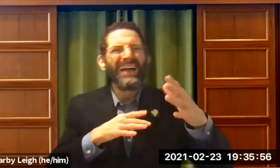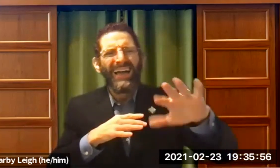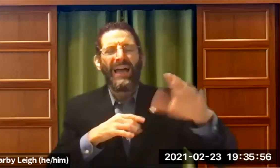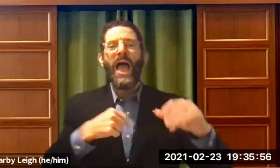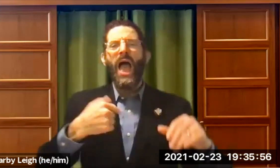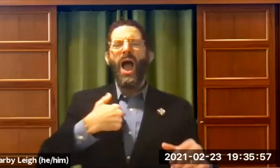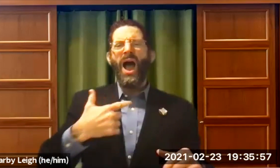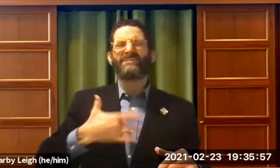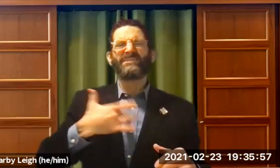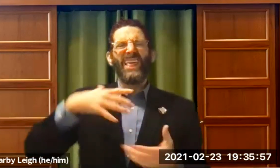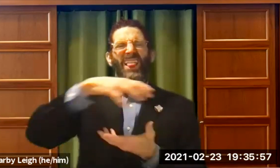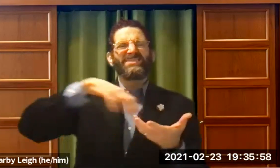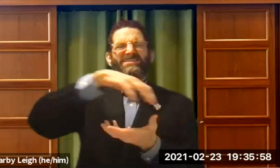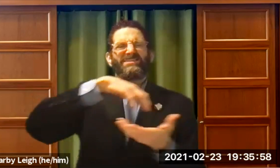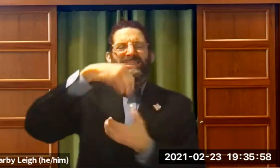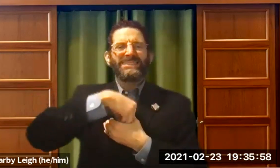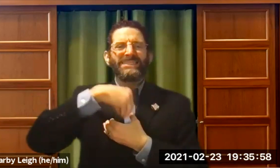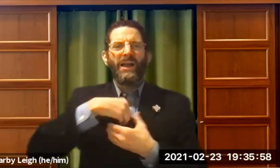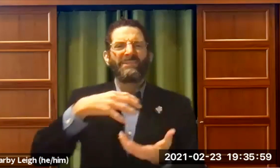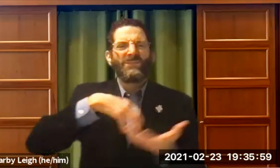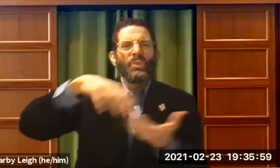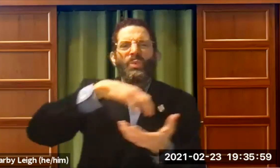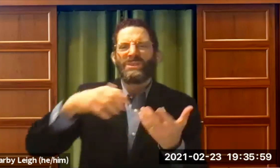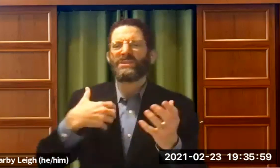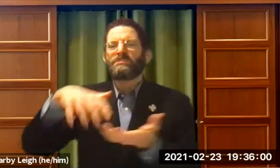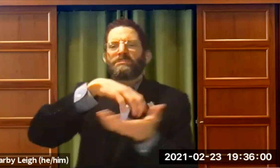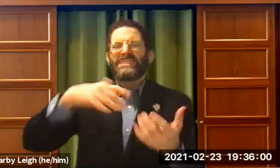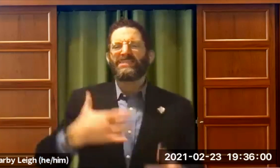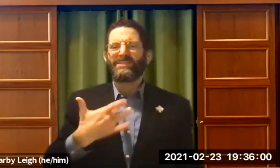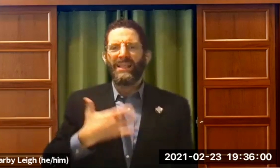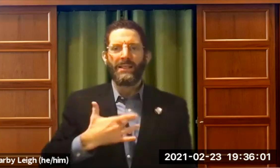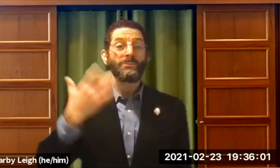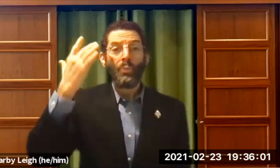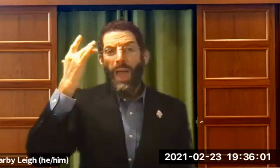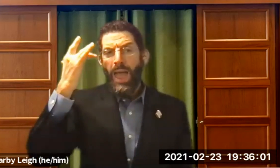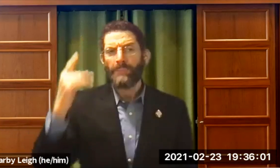Well, file a little bit mixed about that inside. I really have